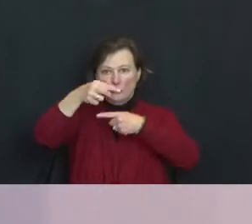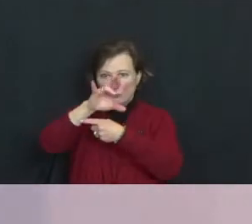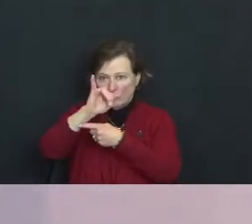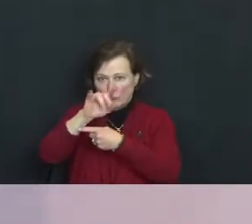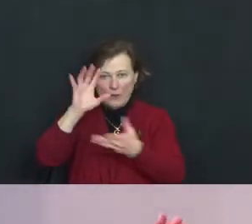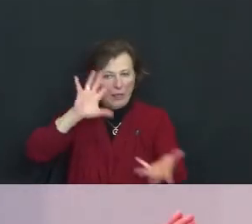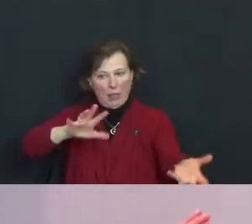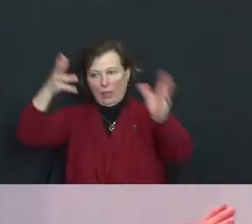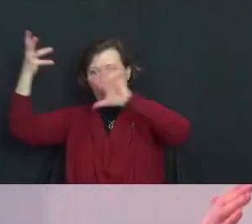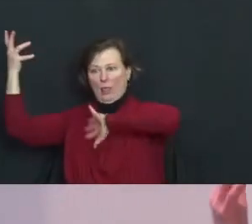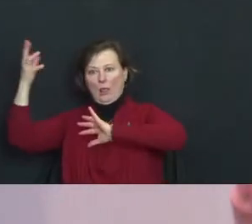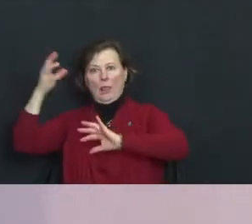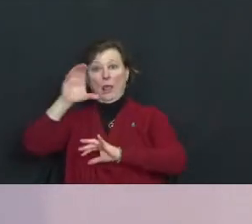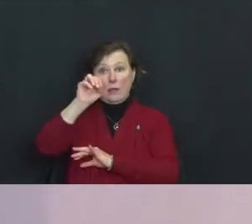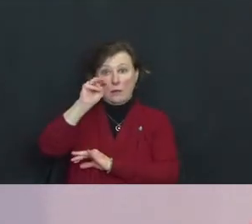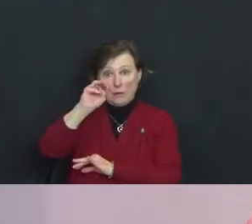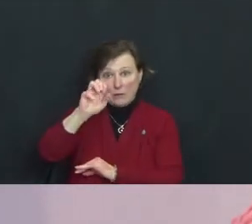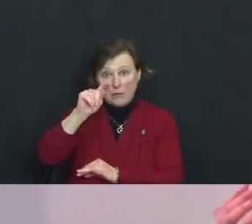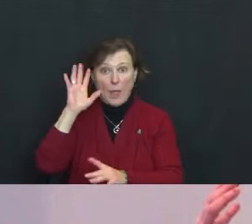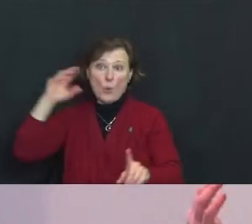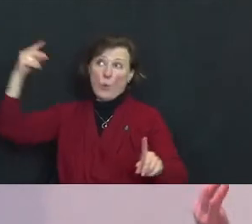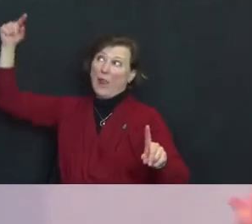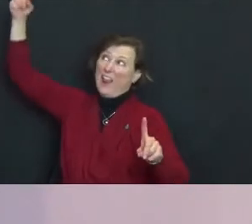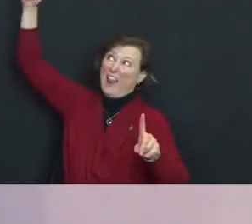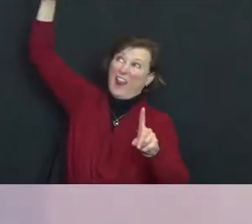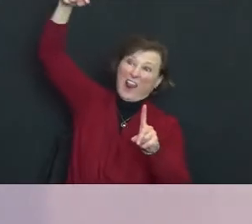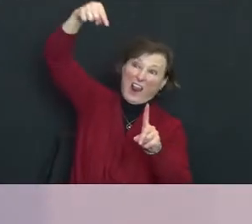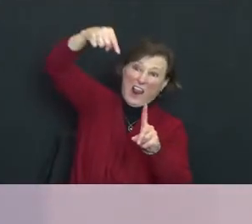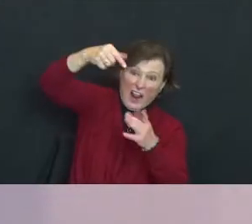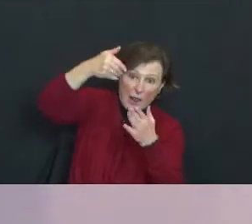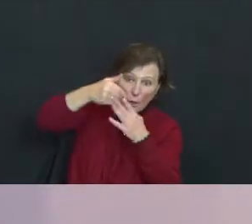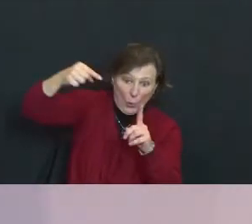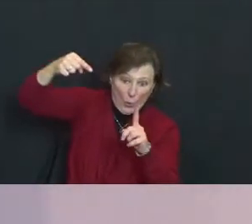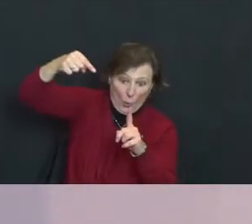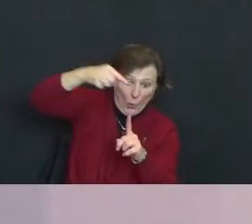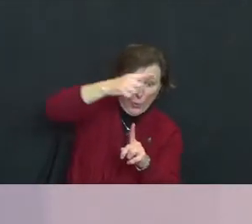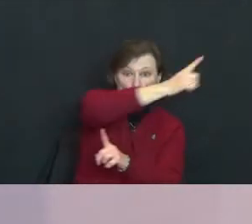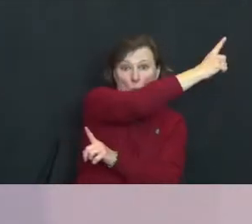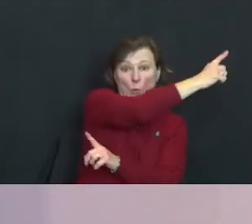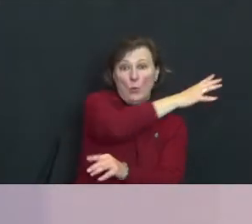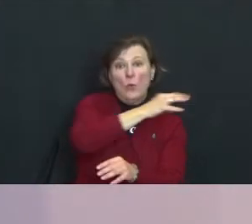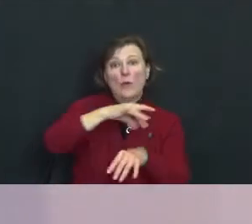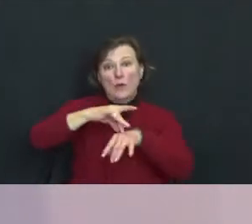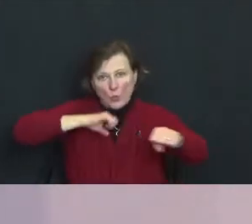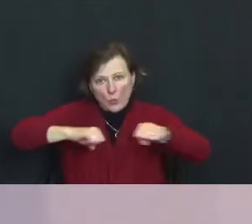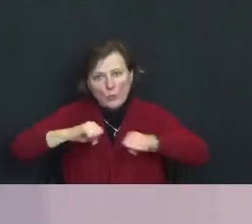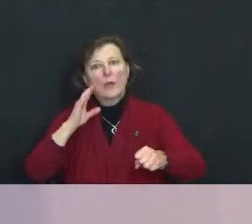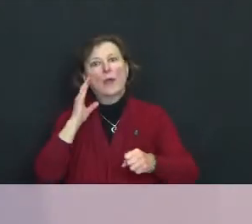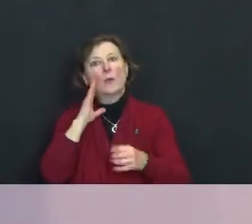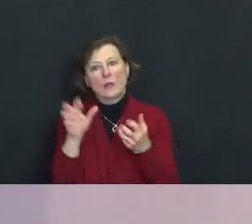A comet is either going to hit us or come darn near close and an earthquake is going to destroy California.